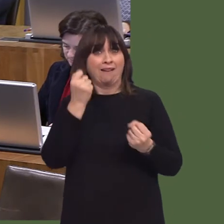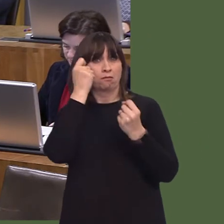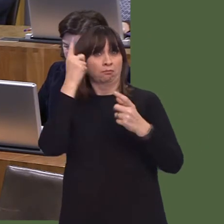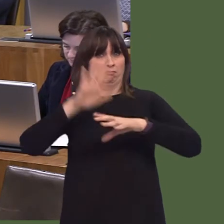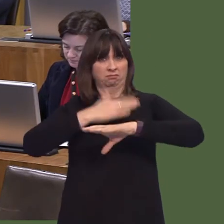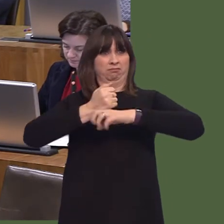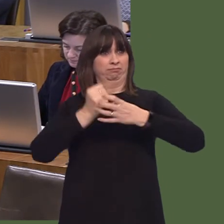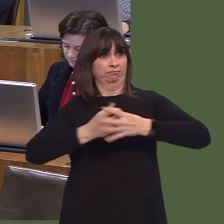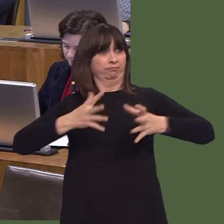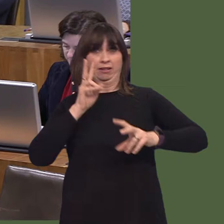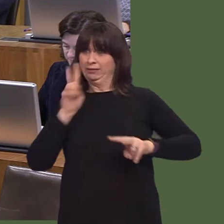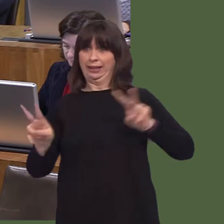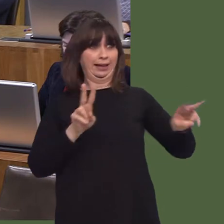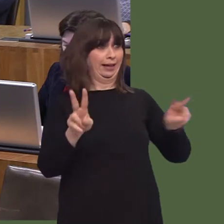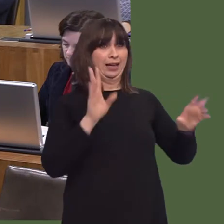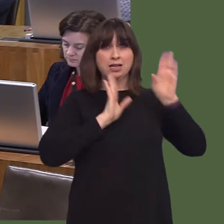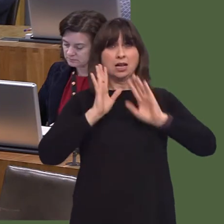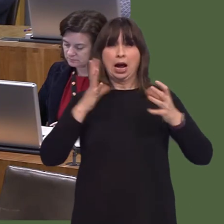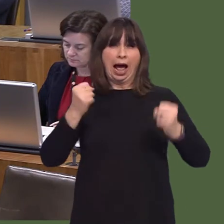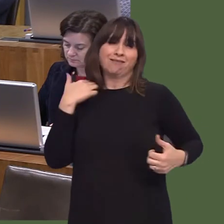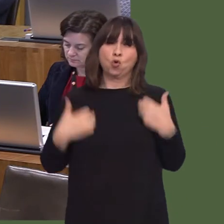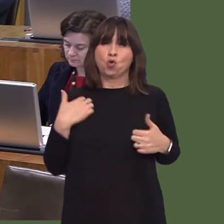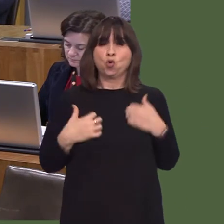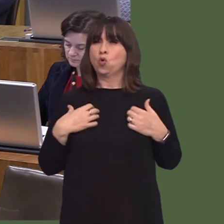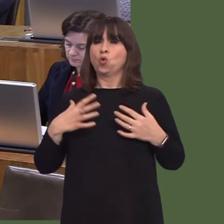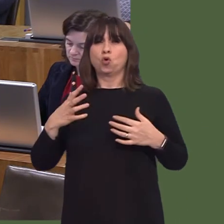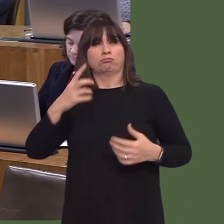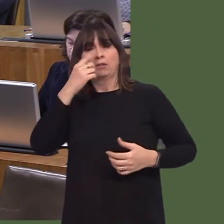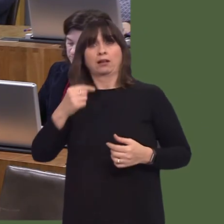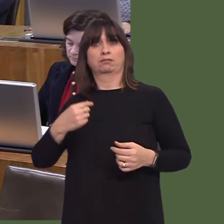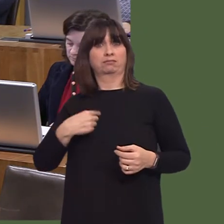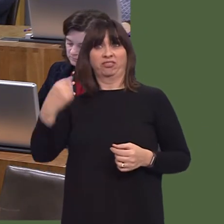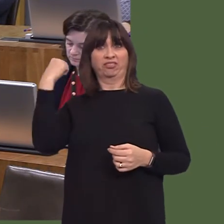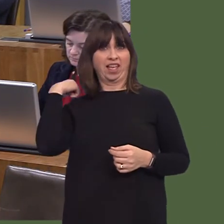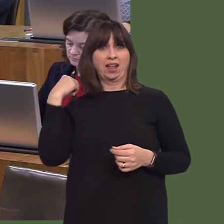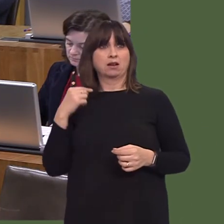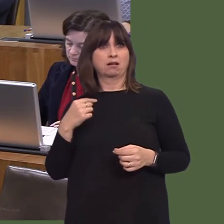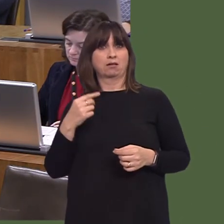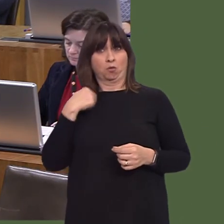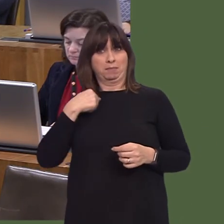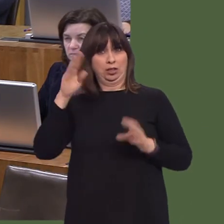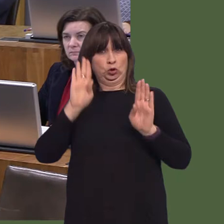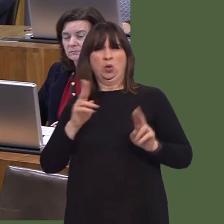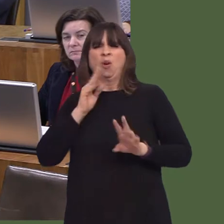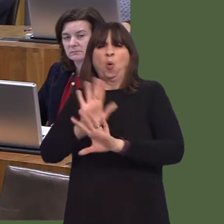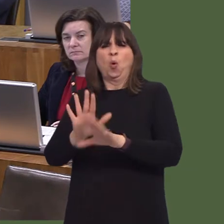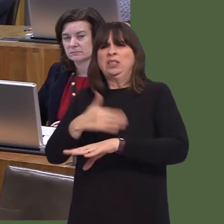the opportunity to control their financial lives in a way that benefits them. Mark Isherwood AM: Although children who gain experience of budgeting, spending and saving